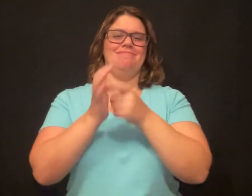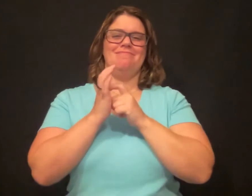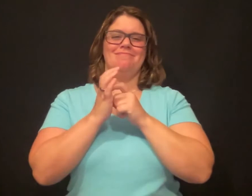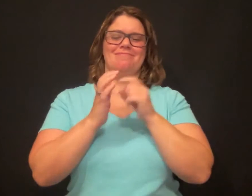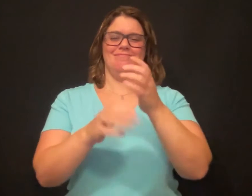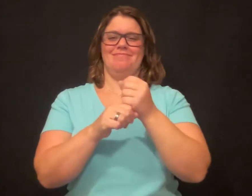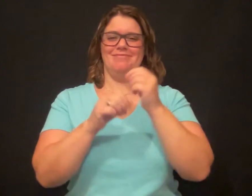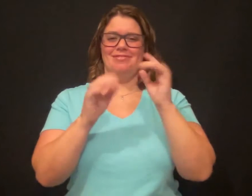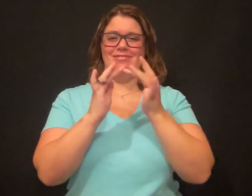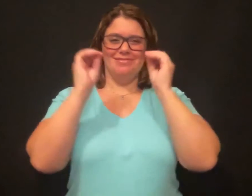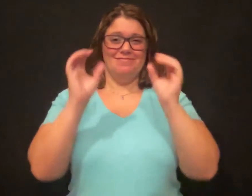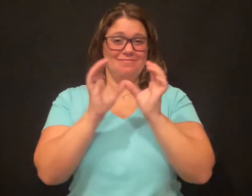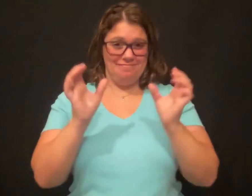Those are required to obtain an Online Teaching Certificate.